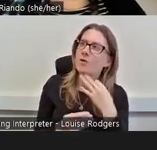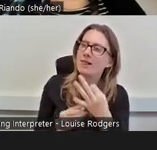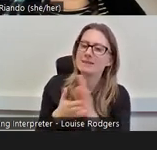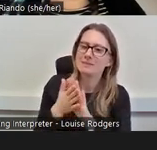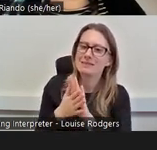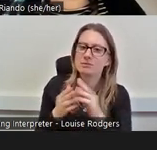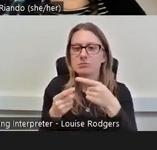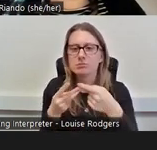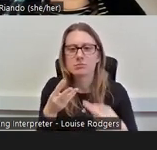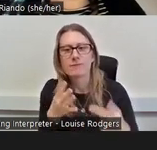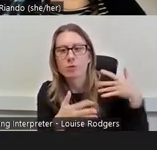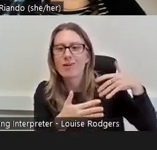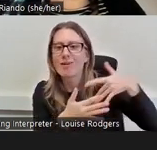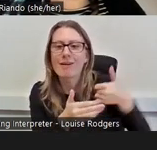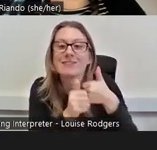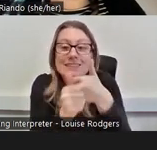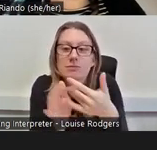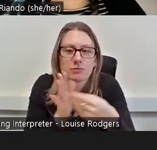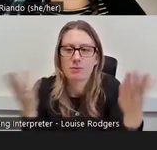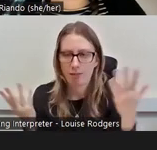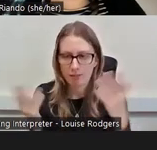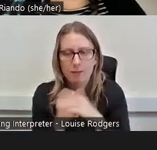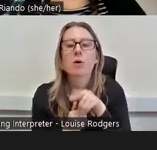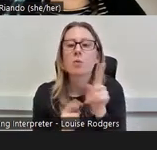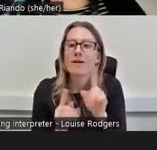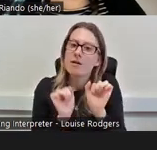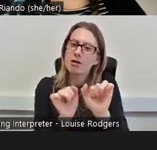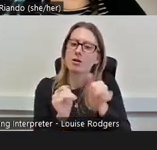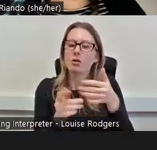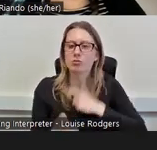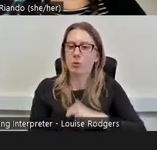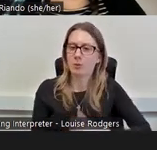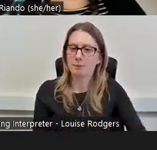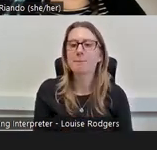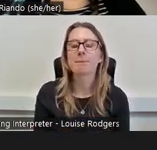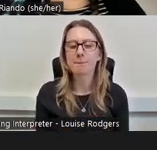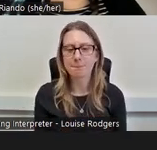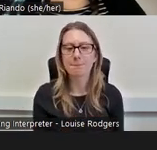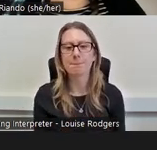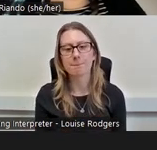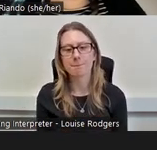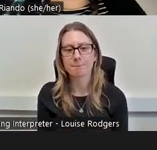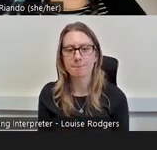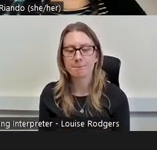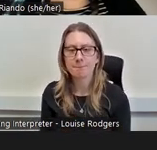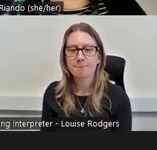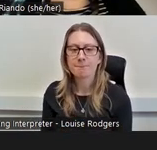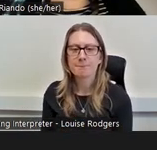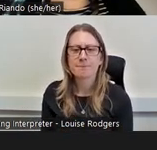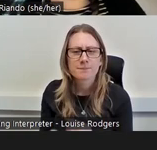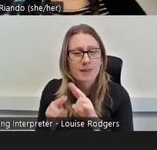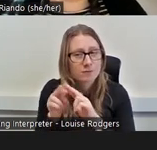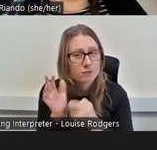or whatever, you know, whichever role it is. Fran, were there any that you wanted to pull out?